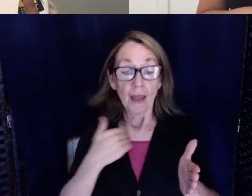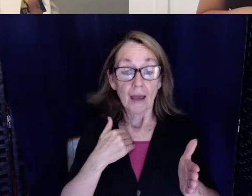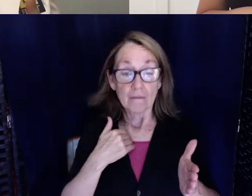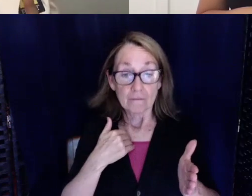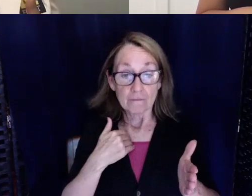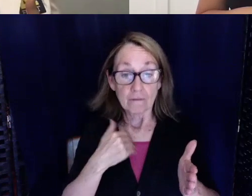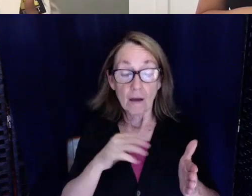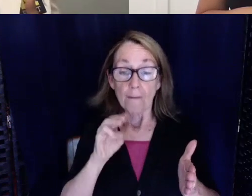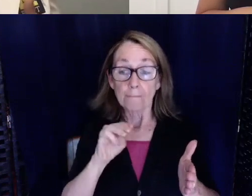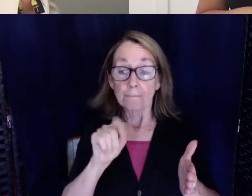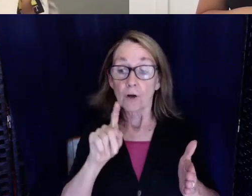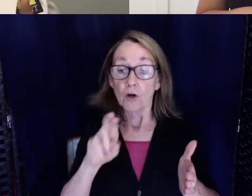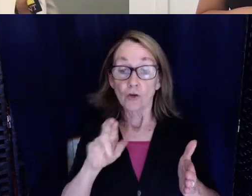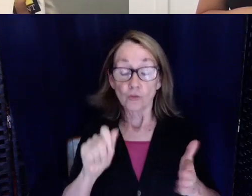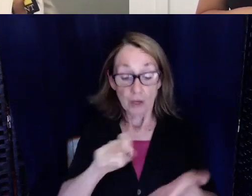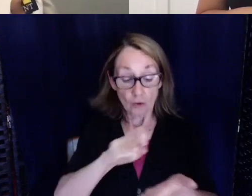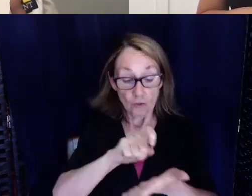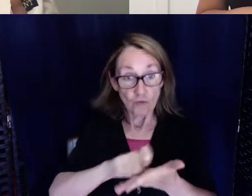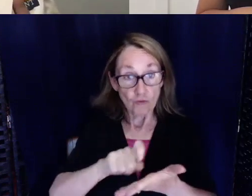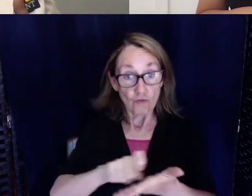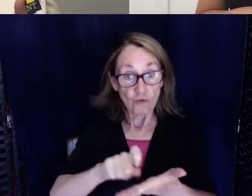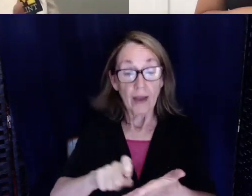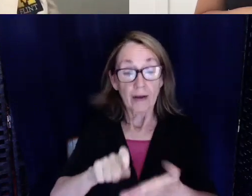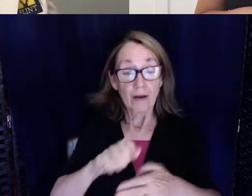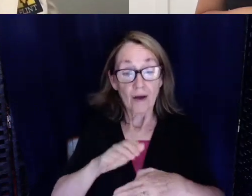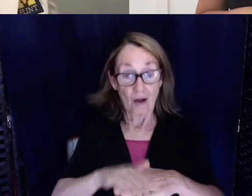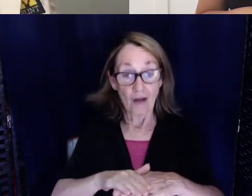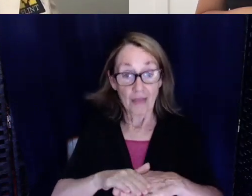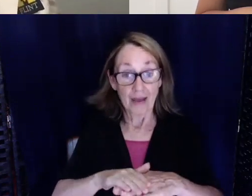write right on the sterile field. So I've heard that people do that as